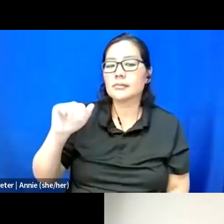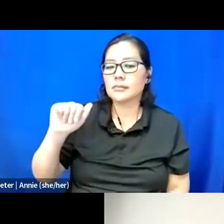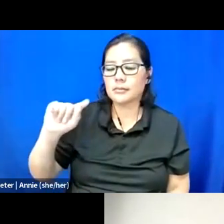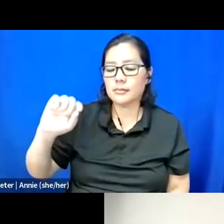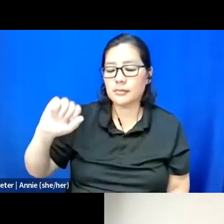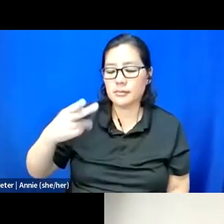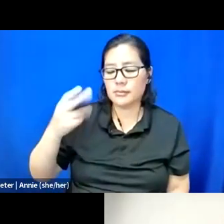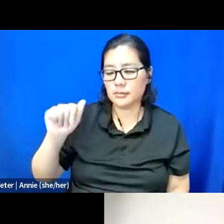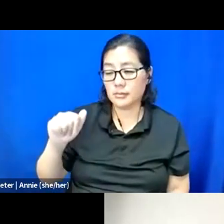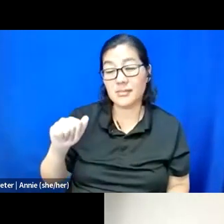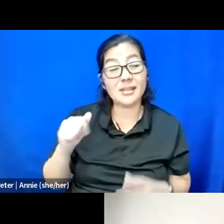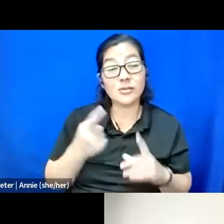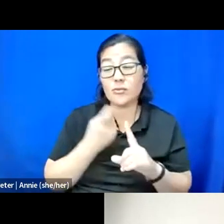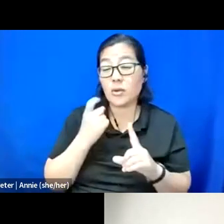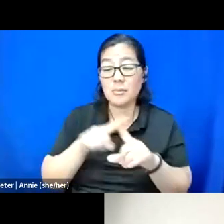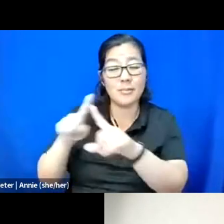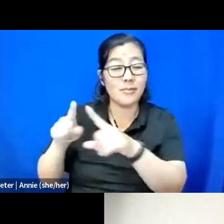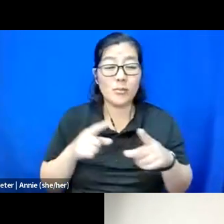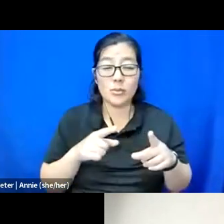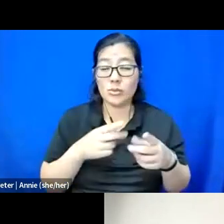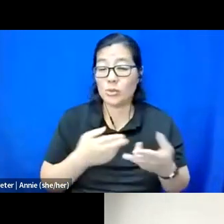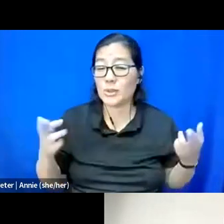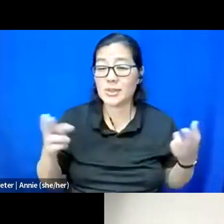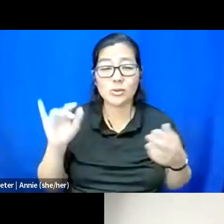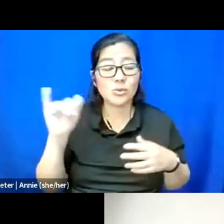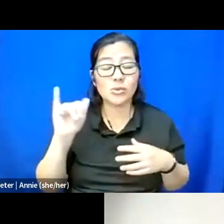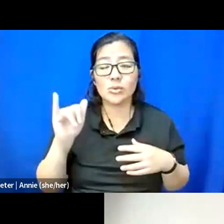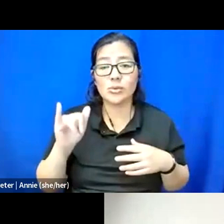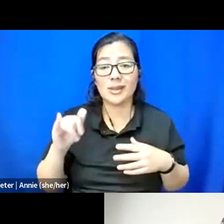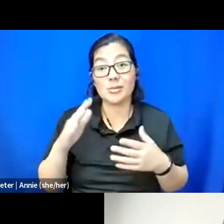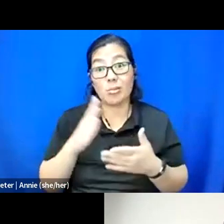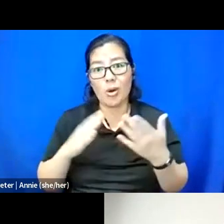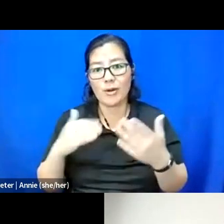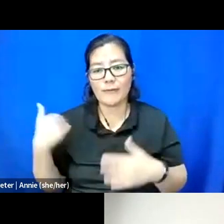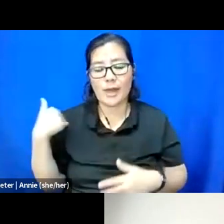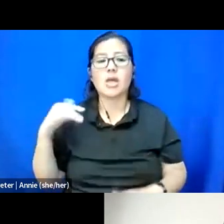You know, like, that's part of the reality check is that, like, the planning